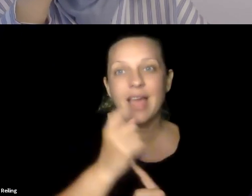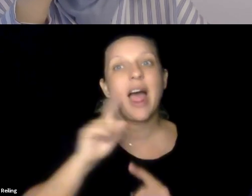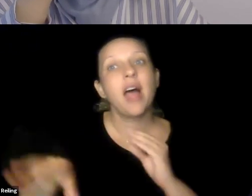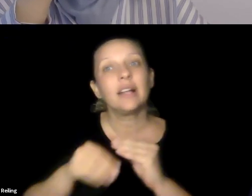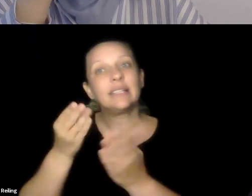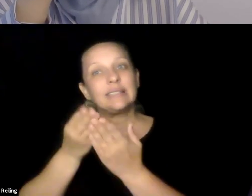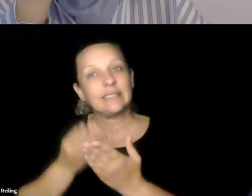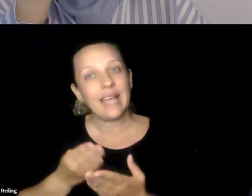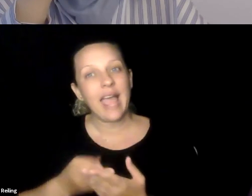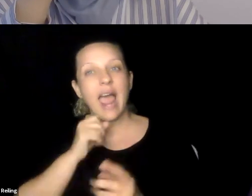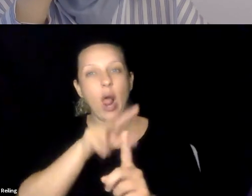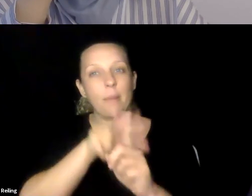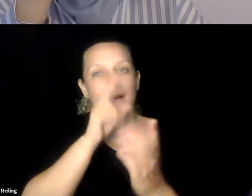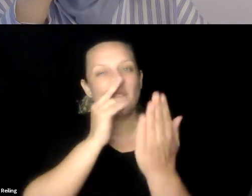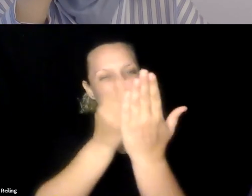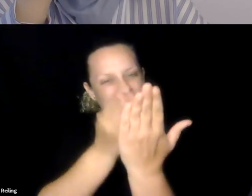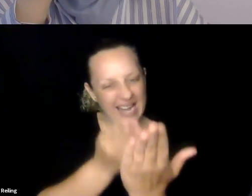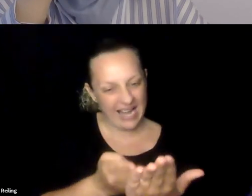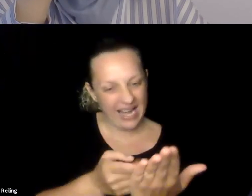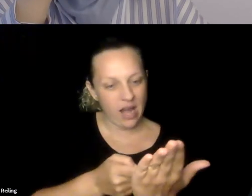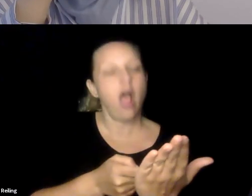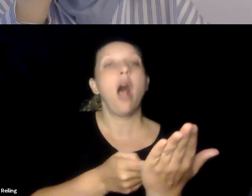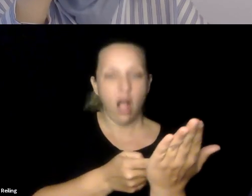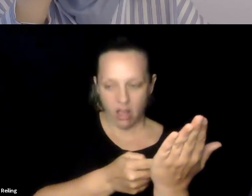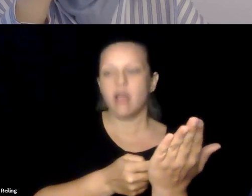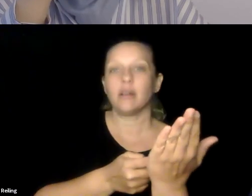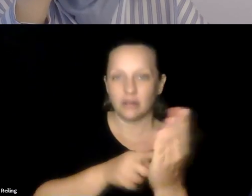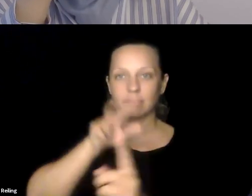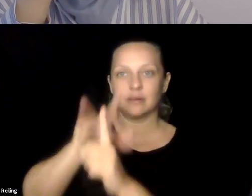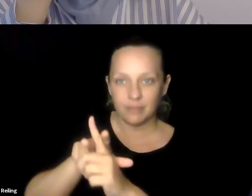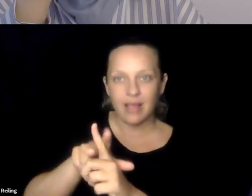with dicks across learning environments. In addition, the